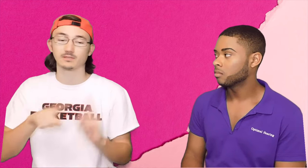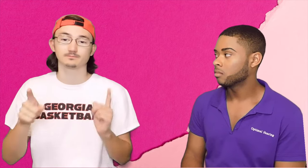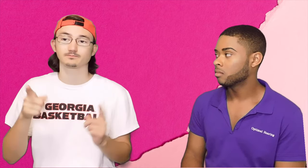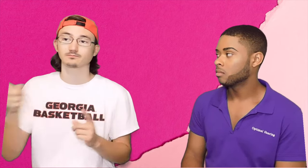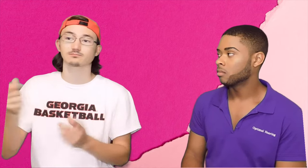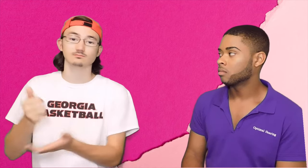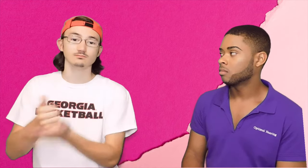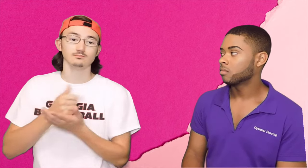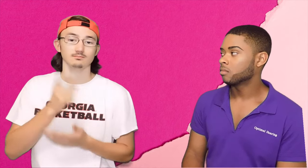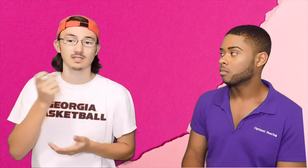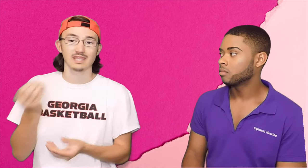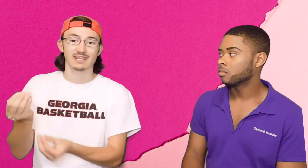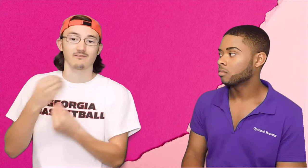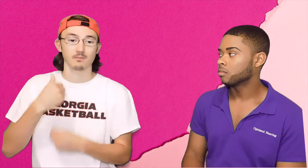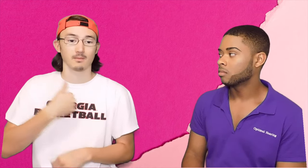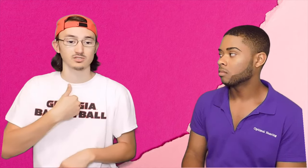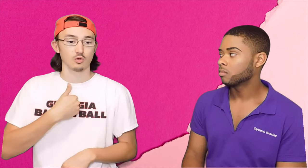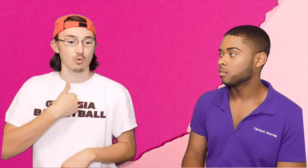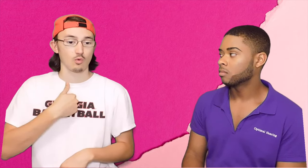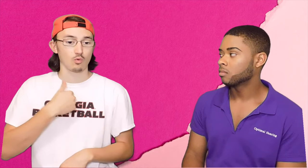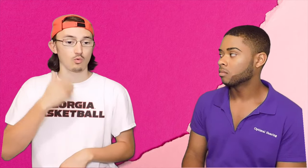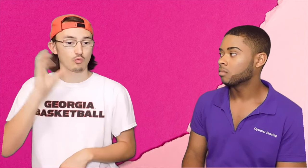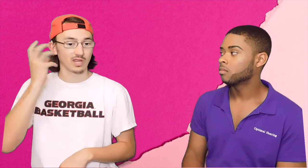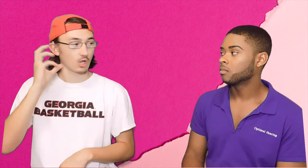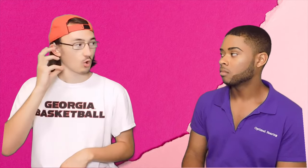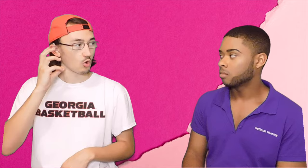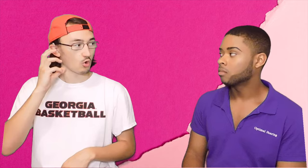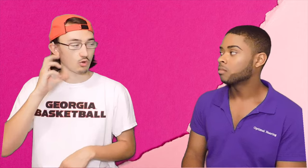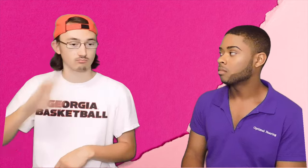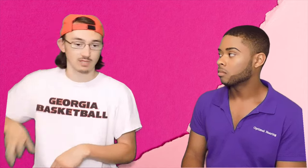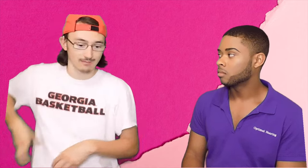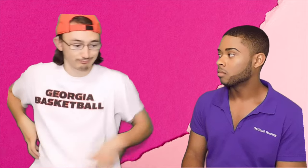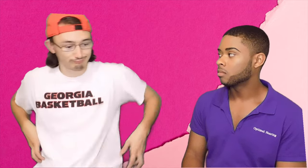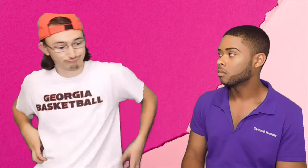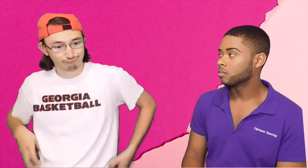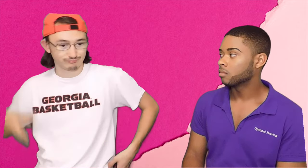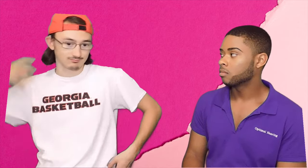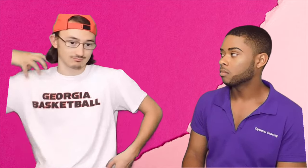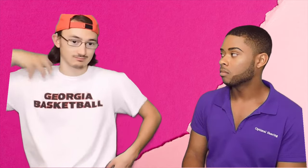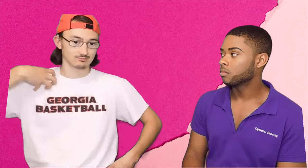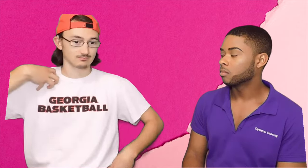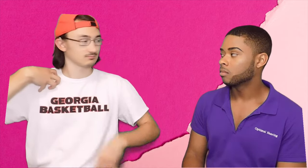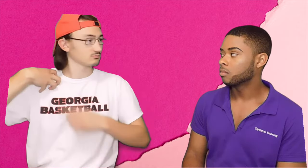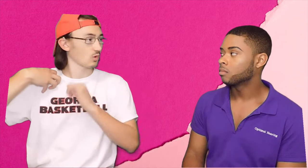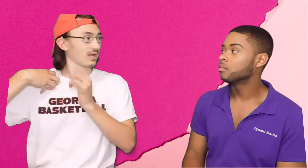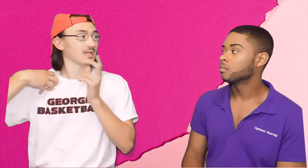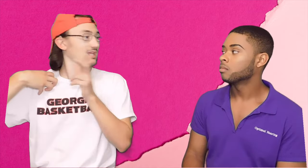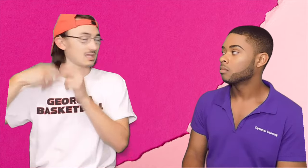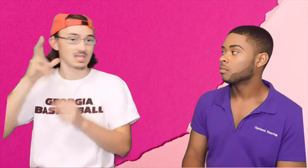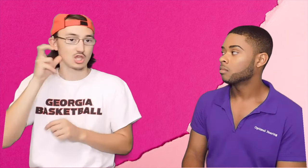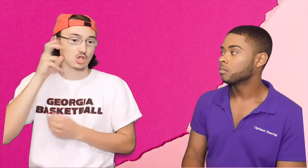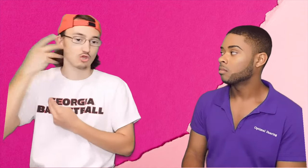Using the radio. Um they help me alot. They gave me a portable radio. That's more amplified so I can hear them better